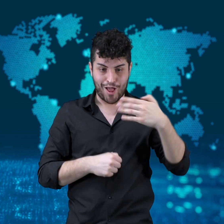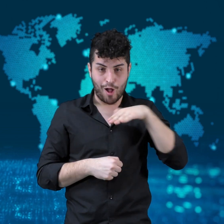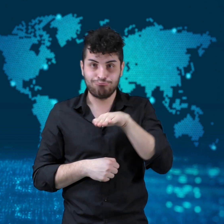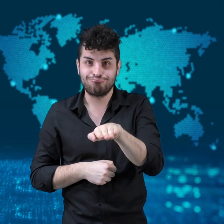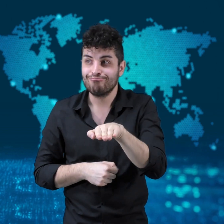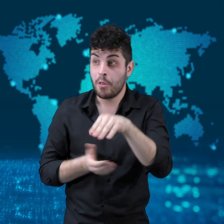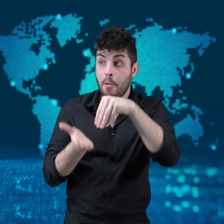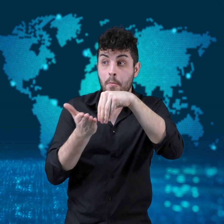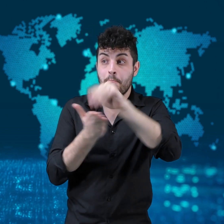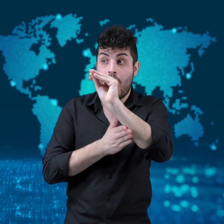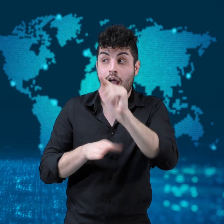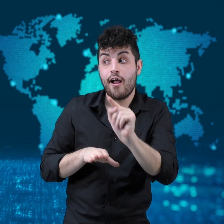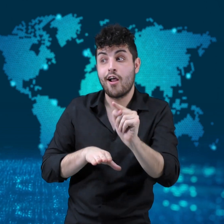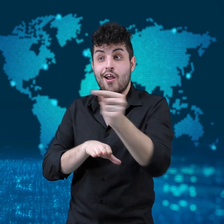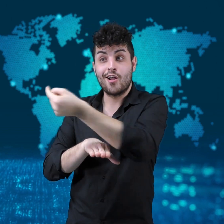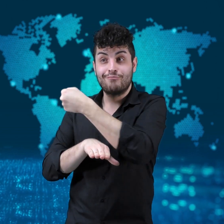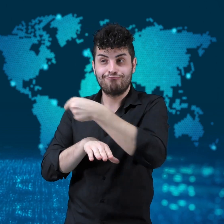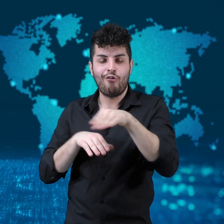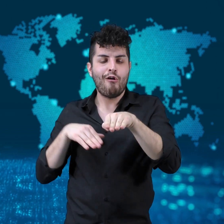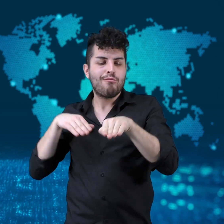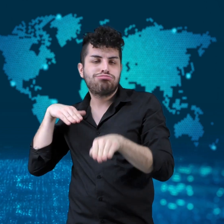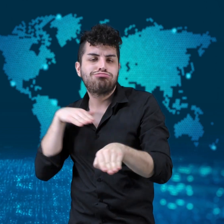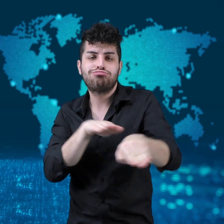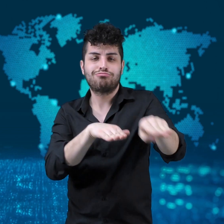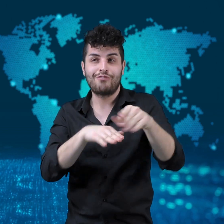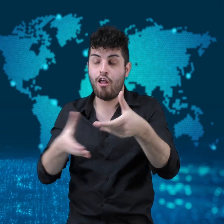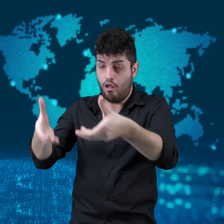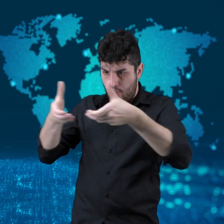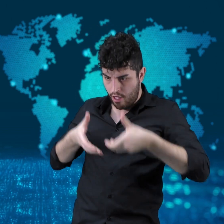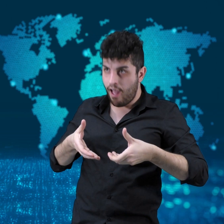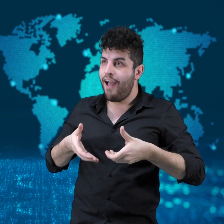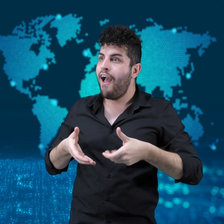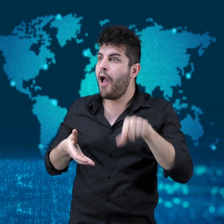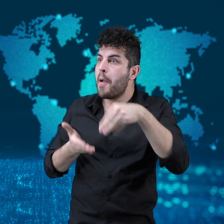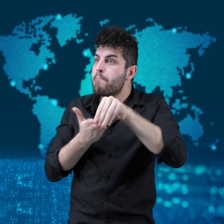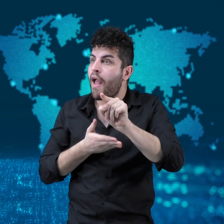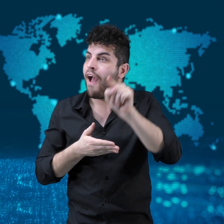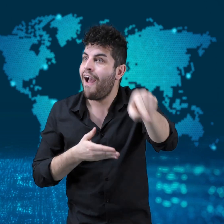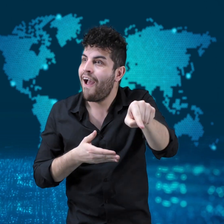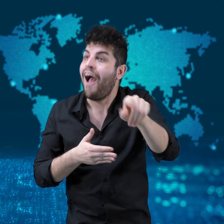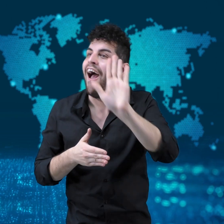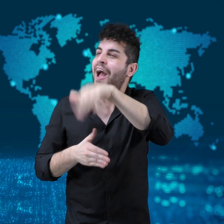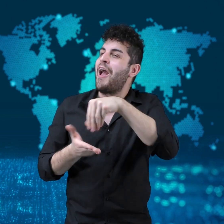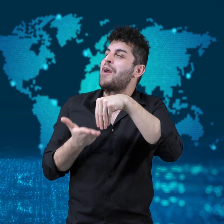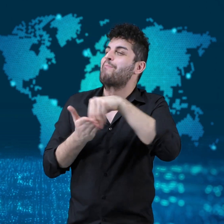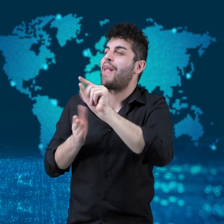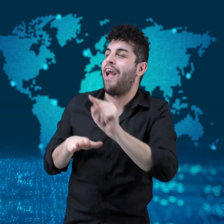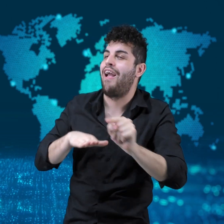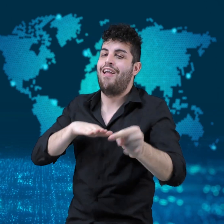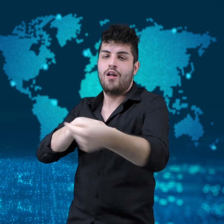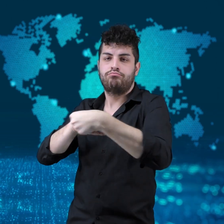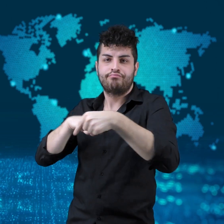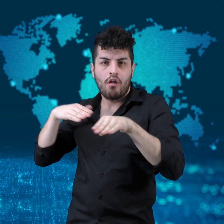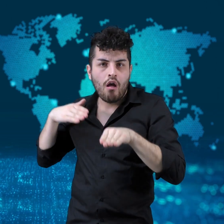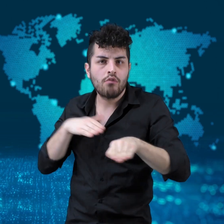surprised each other by “paying it forward.” The first car,